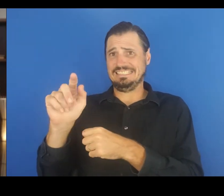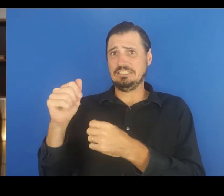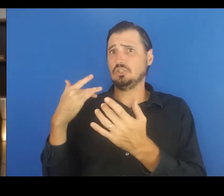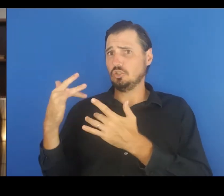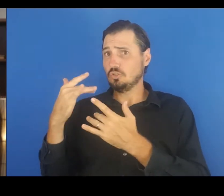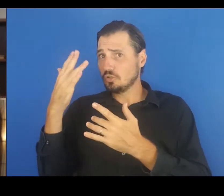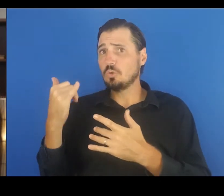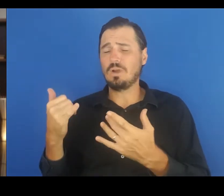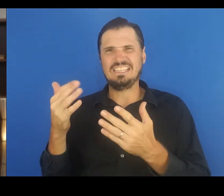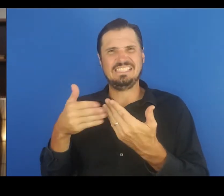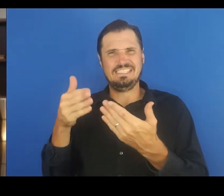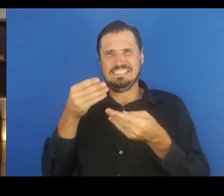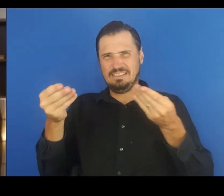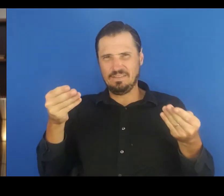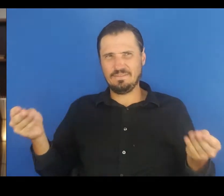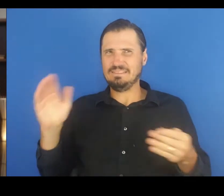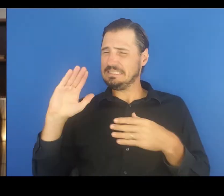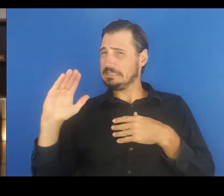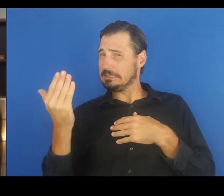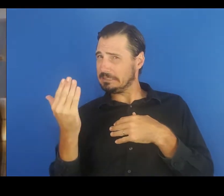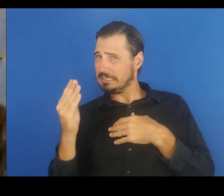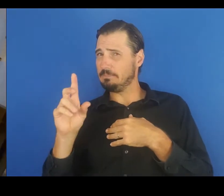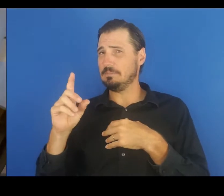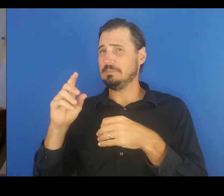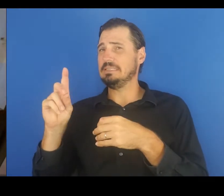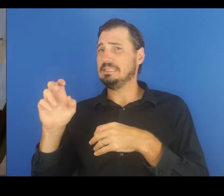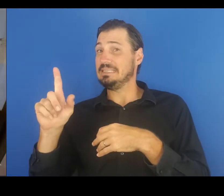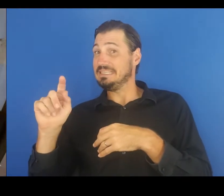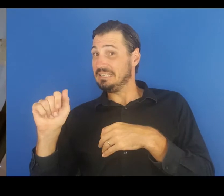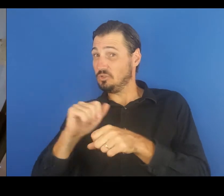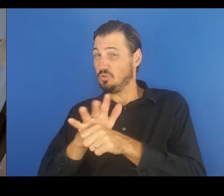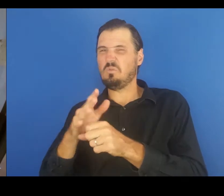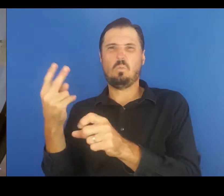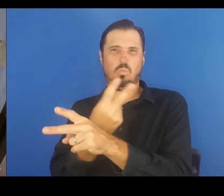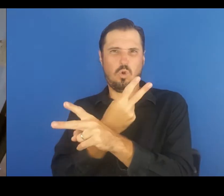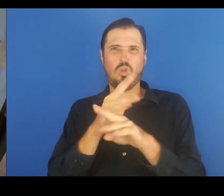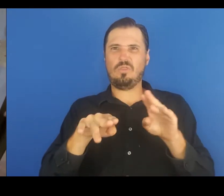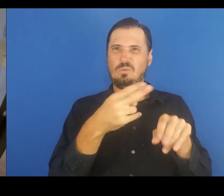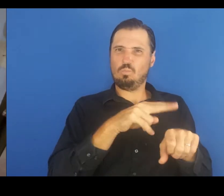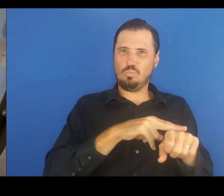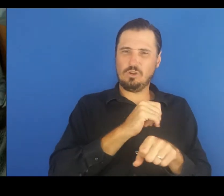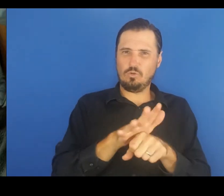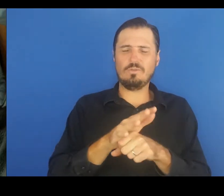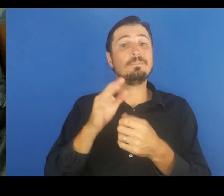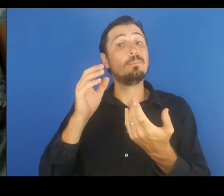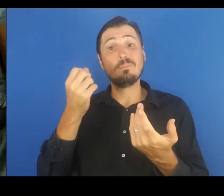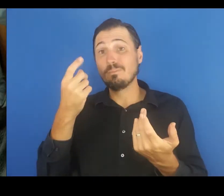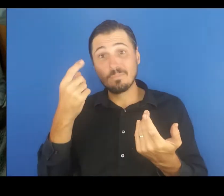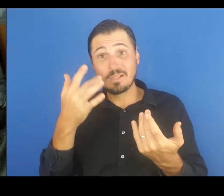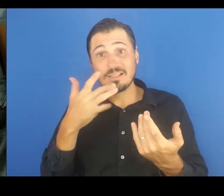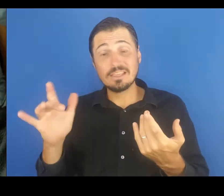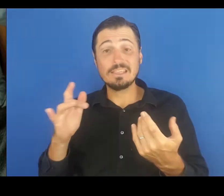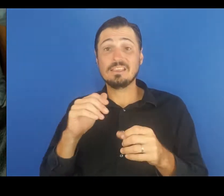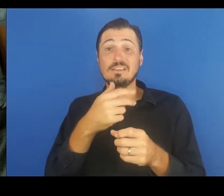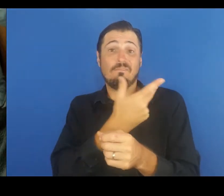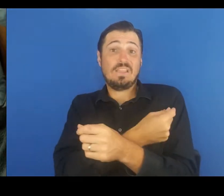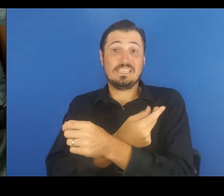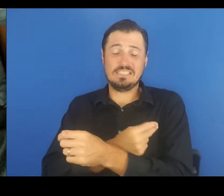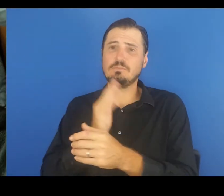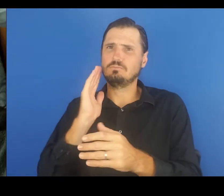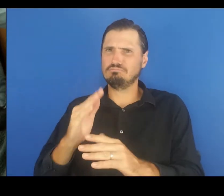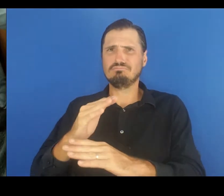preliminary evidence of more severe disease. Fortunately, vaccines provide excellent protection from Delta—especially protection from severe disease.